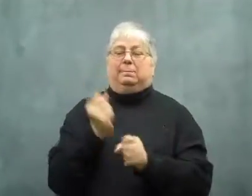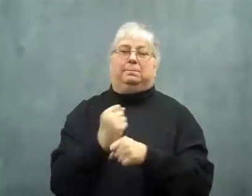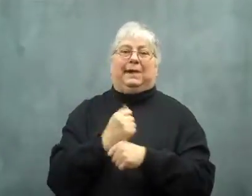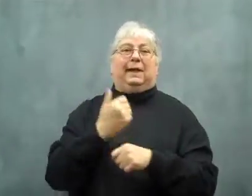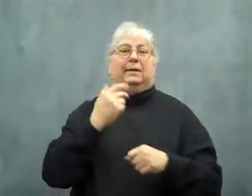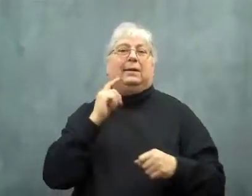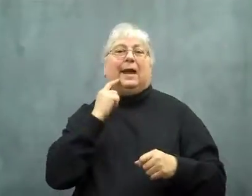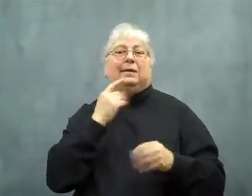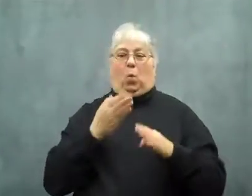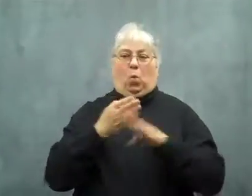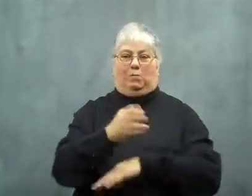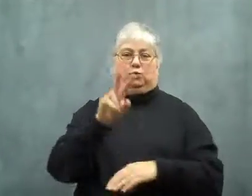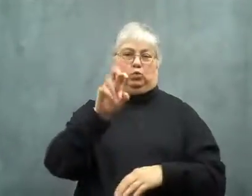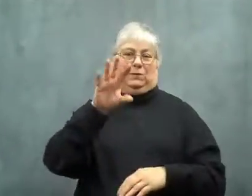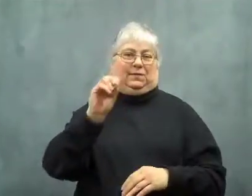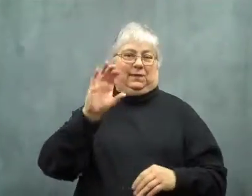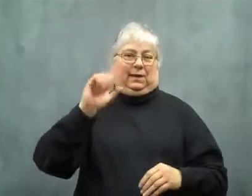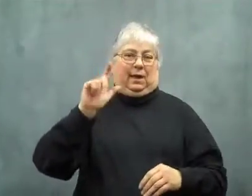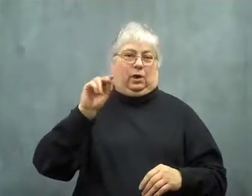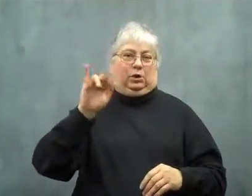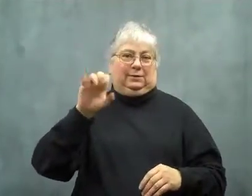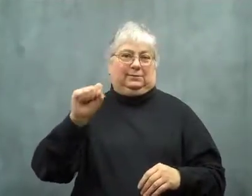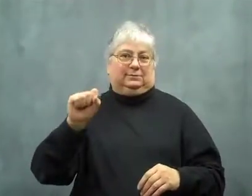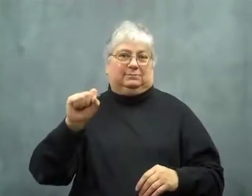candy with over 250 calories.